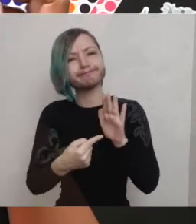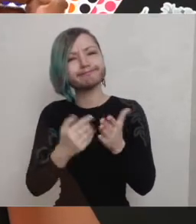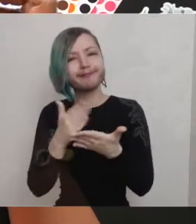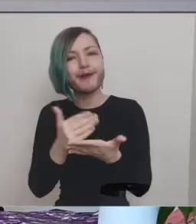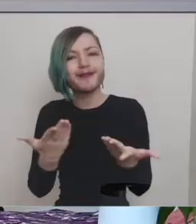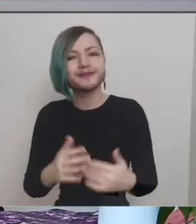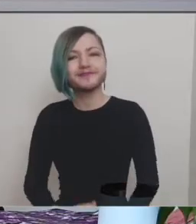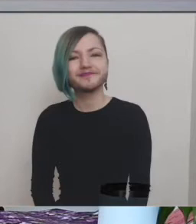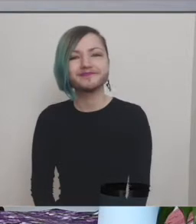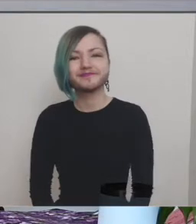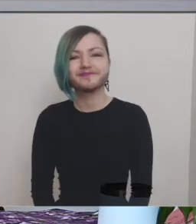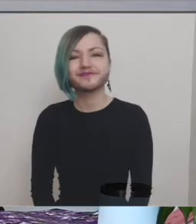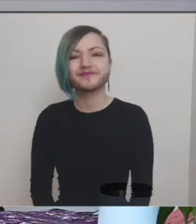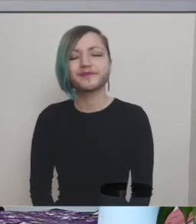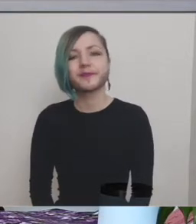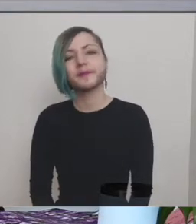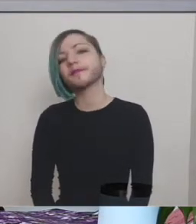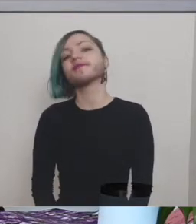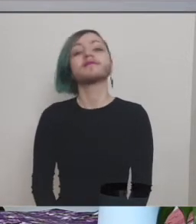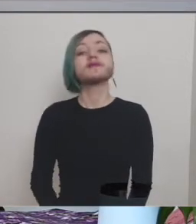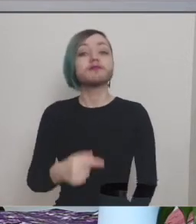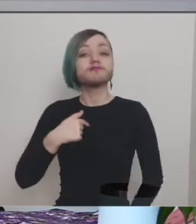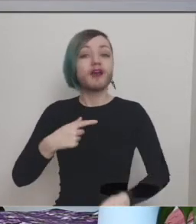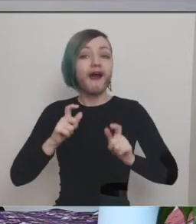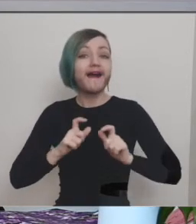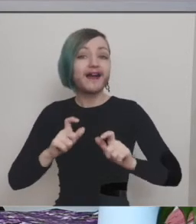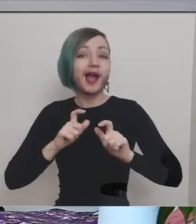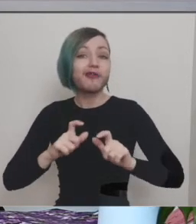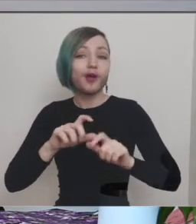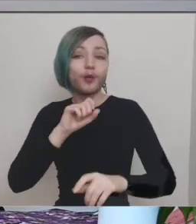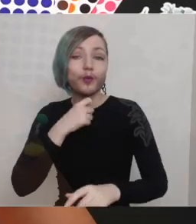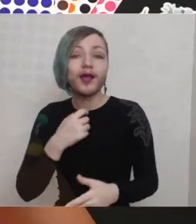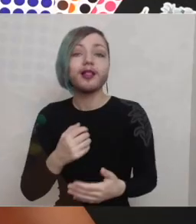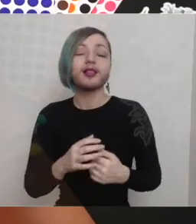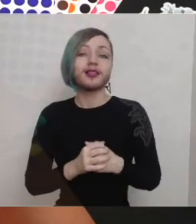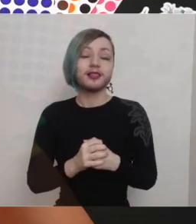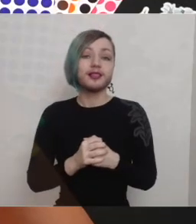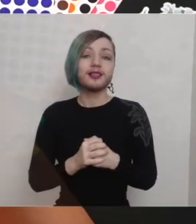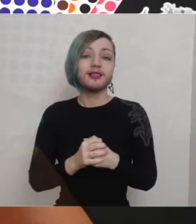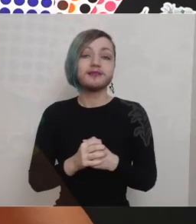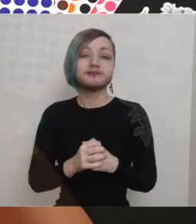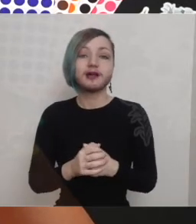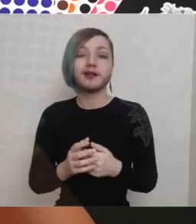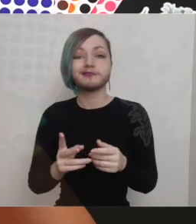okay so i'm going to carry on gluing these um well i'm going to carry on cutting these pieces